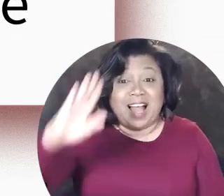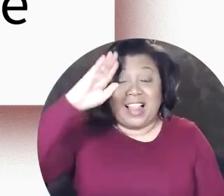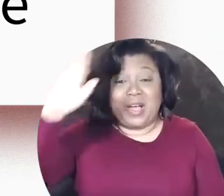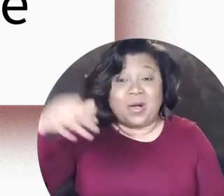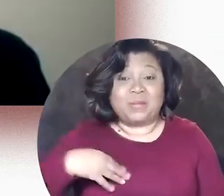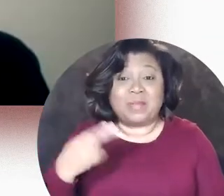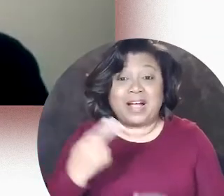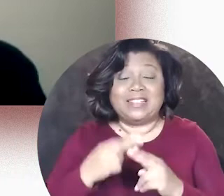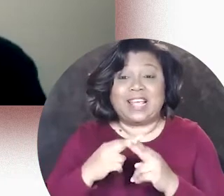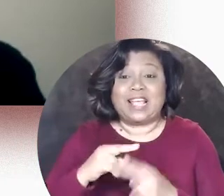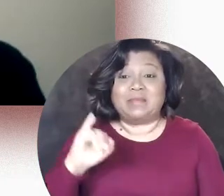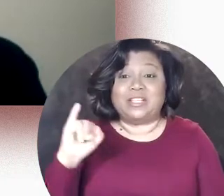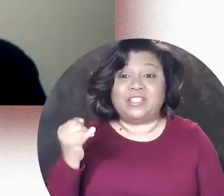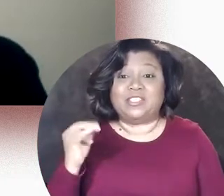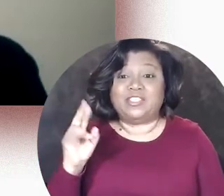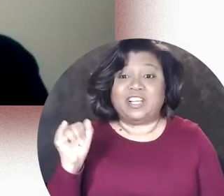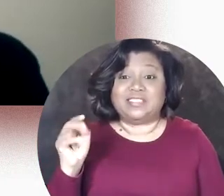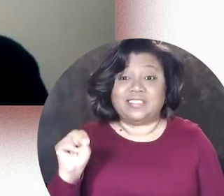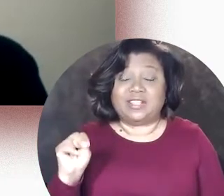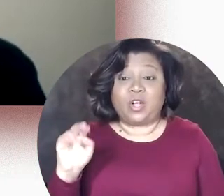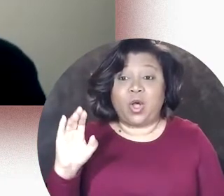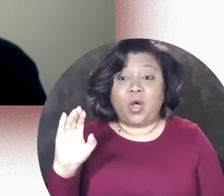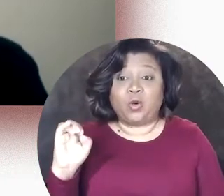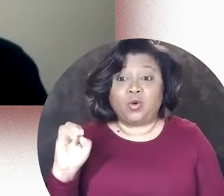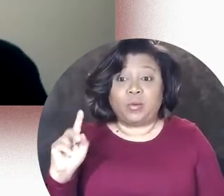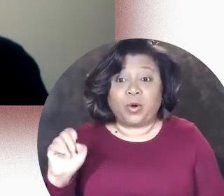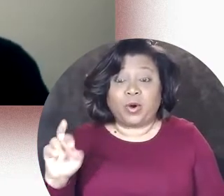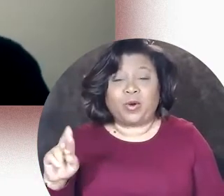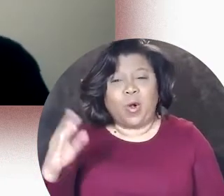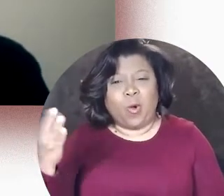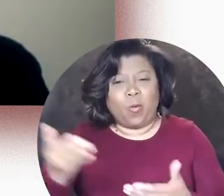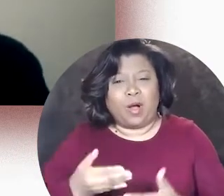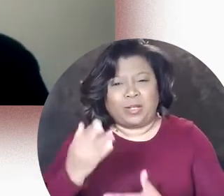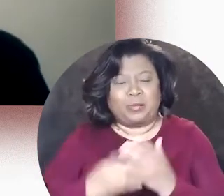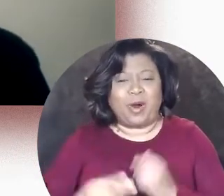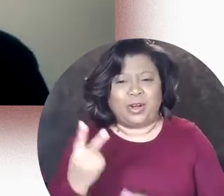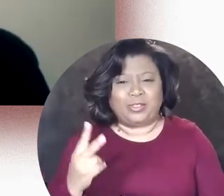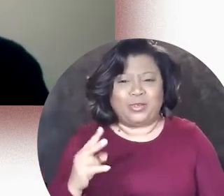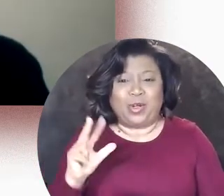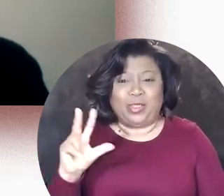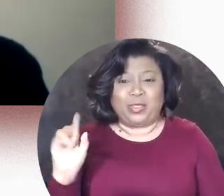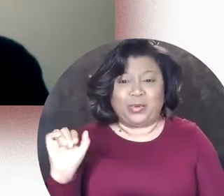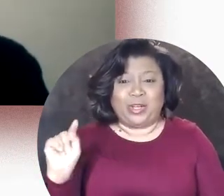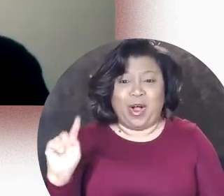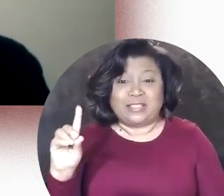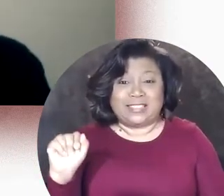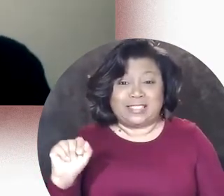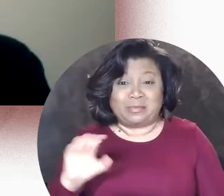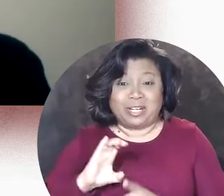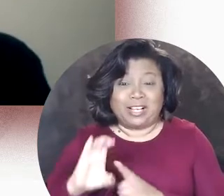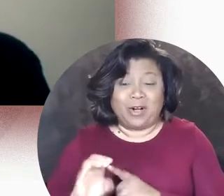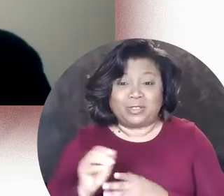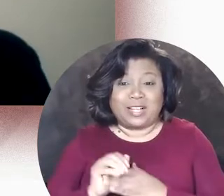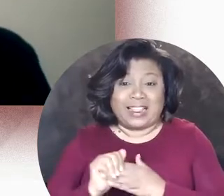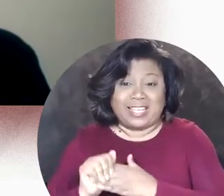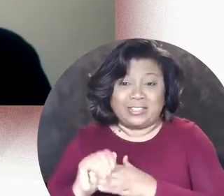Hello, my name is Justin Cooper and welcome to Part 2 of the 3Arts Disability Culture Leadership Initiative